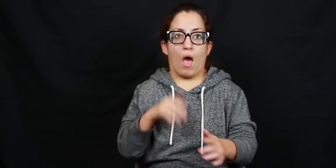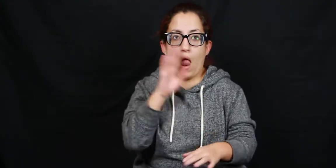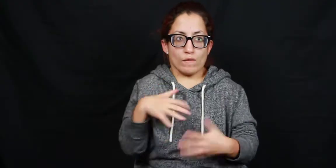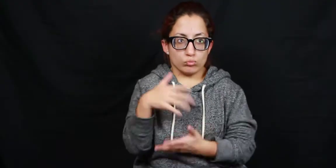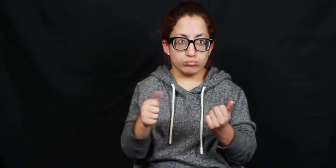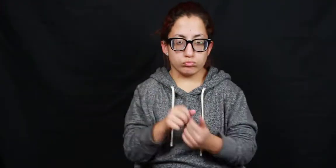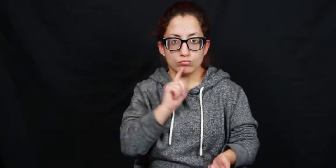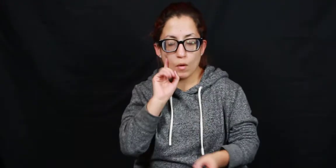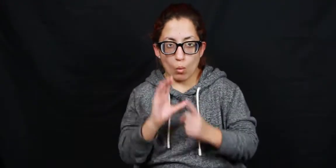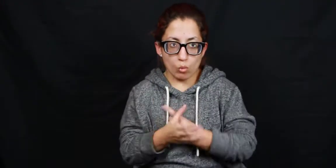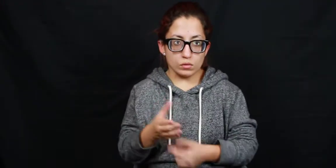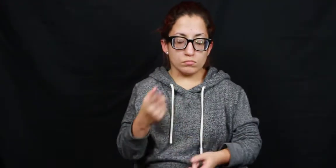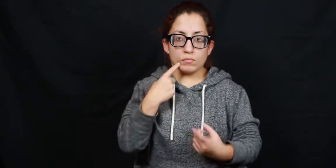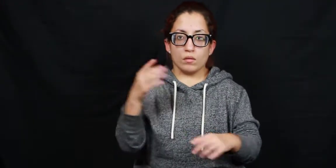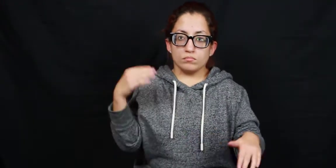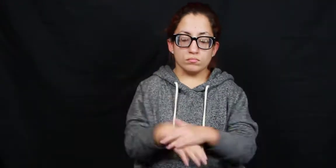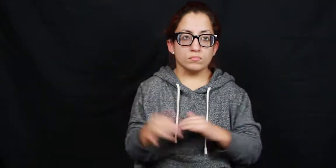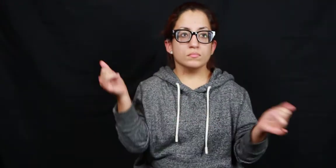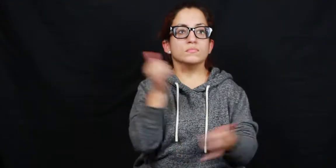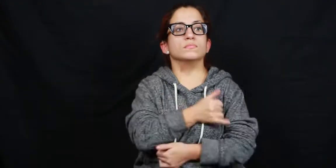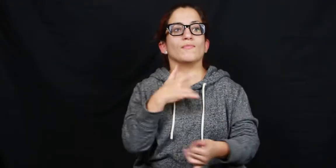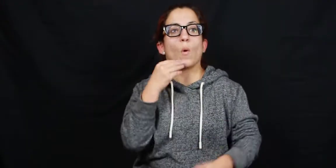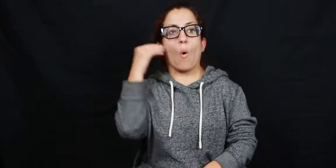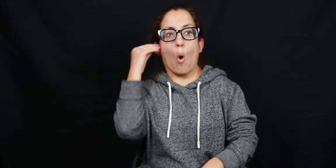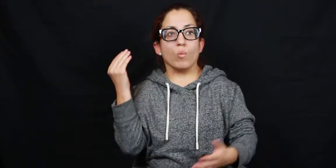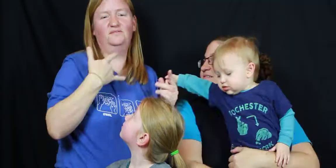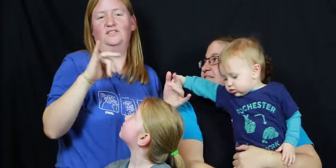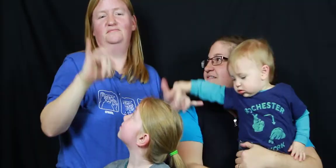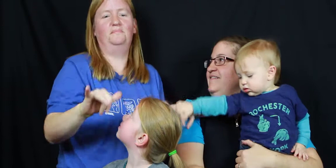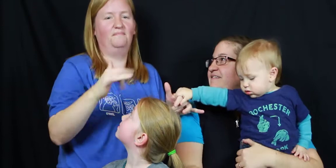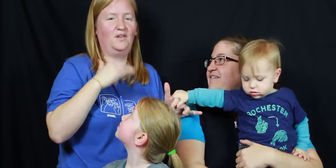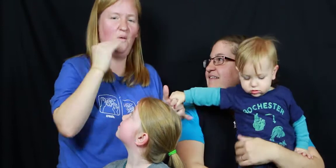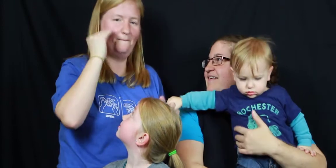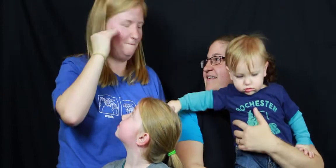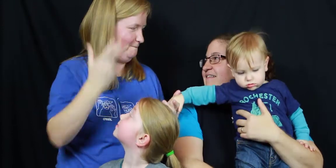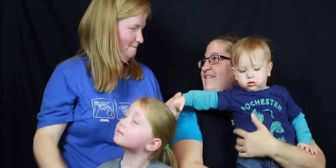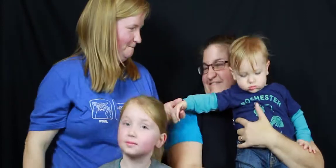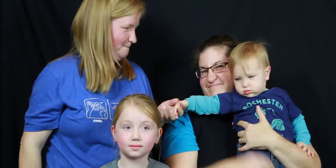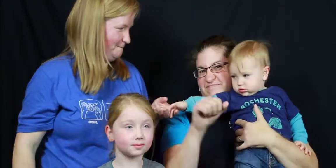I had never really had much experience with the Deaf culture before coming here, but when I got here, I just felt at home. NTID is like a home for us.